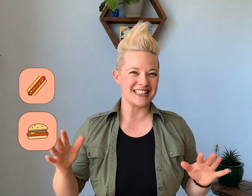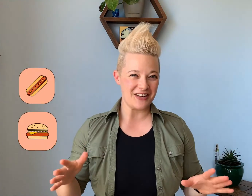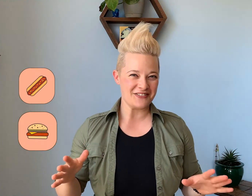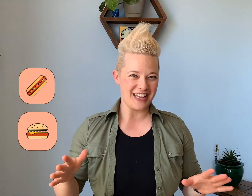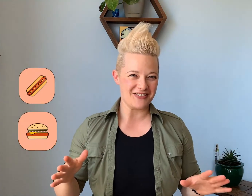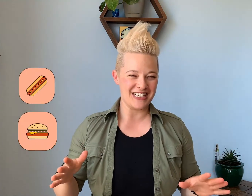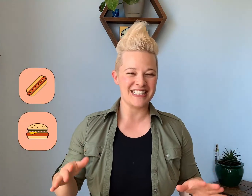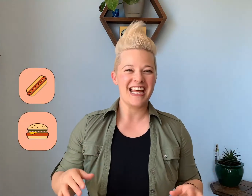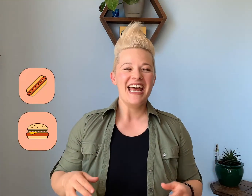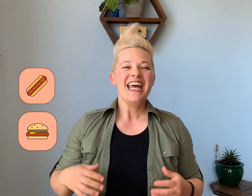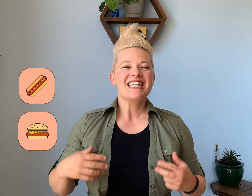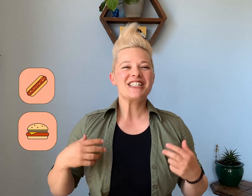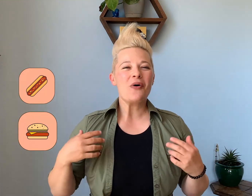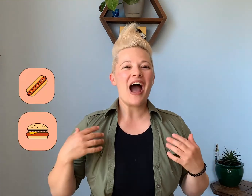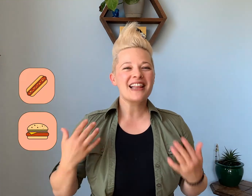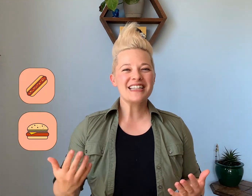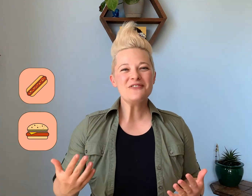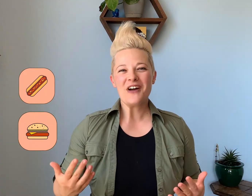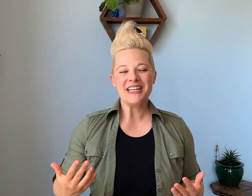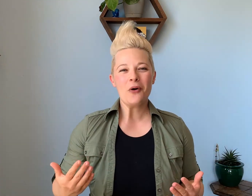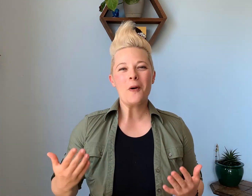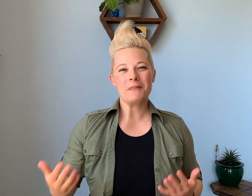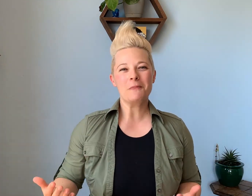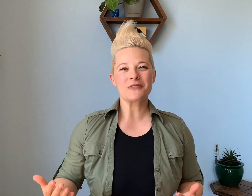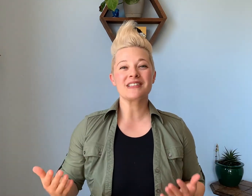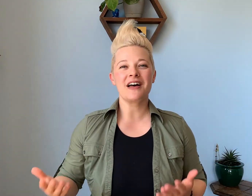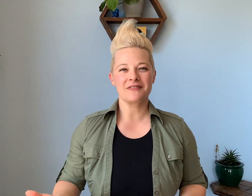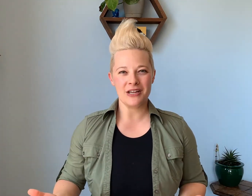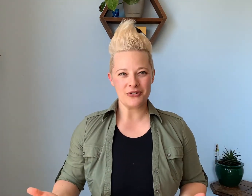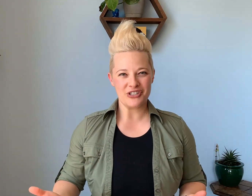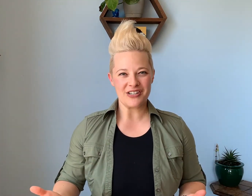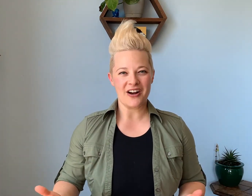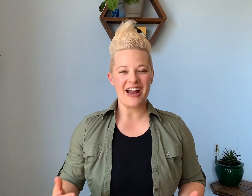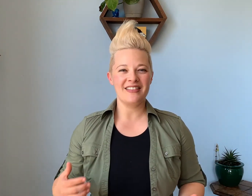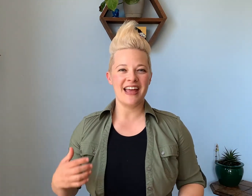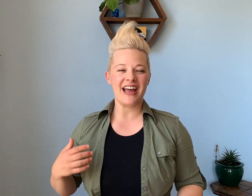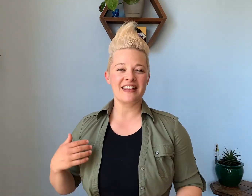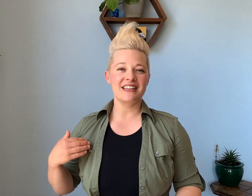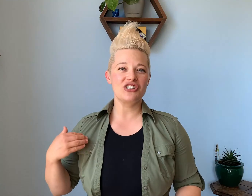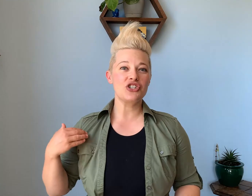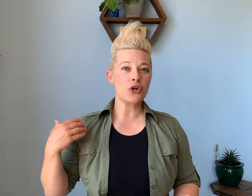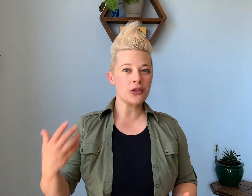love language so I like to find out what people's love languages are and then I like to show them